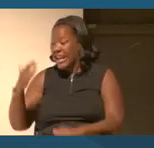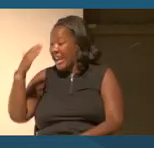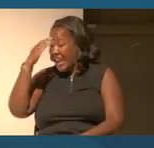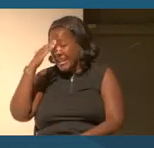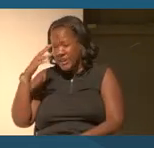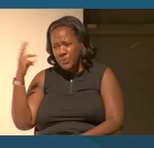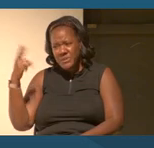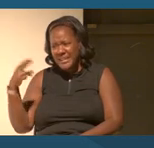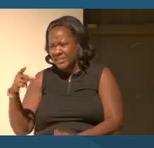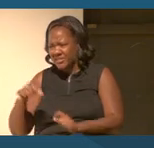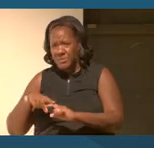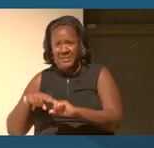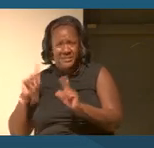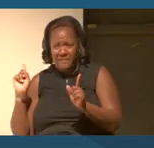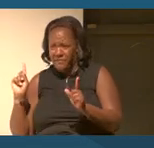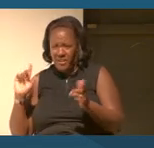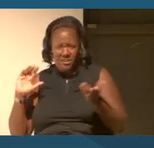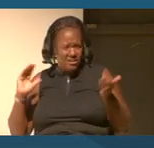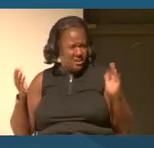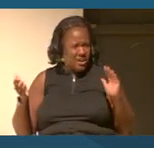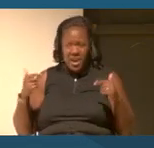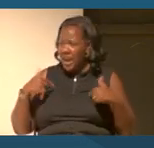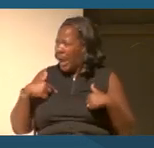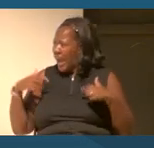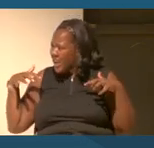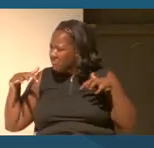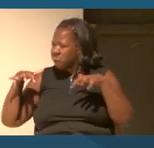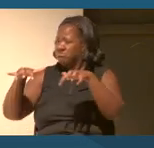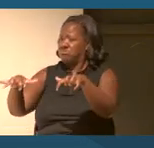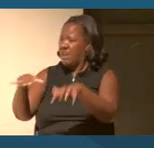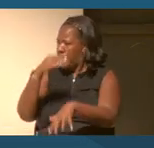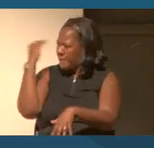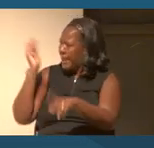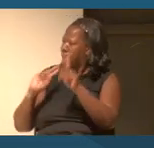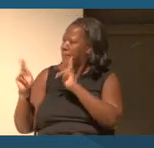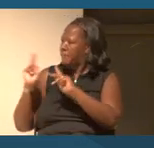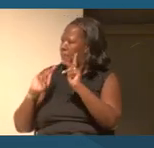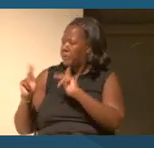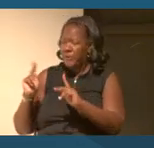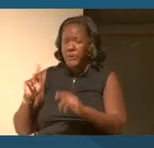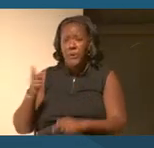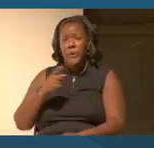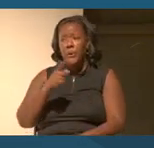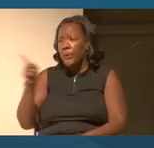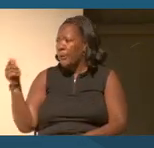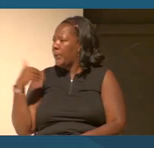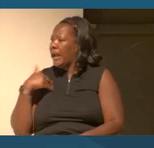I was surrounded by a million black people who had their own businesses, curriculum.